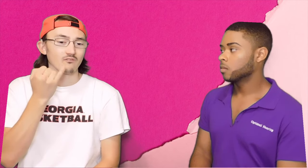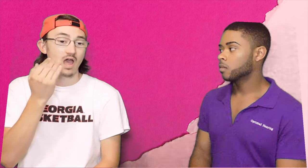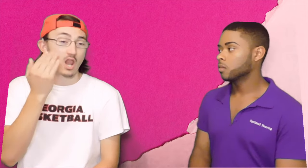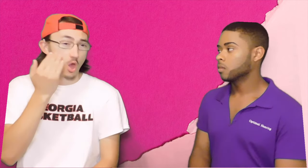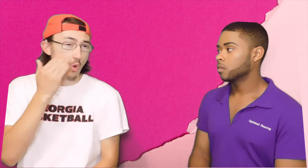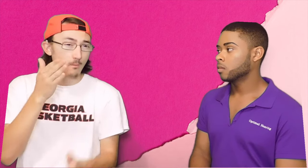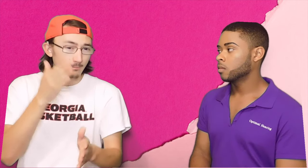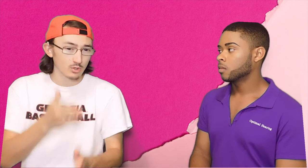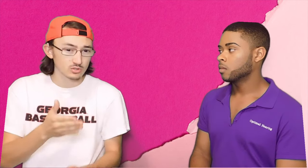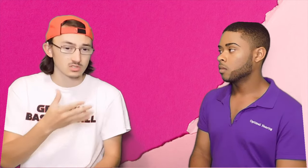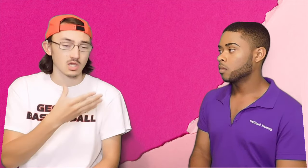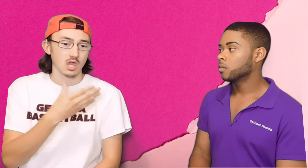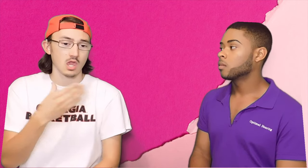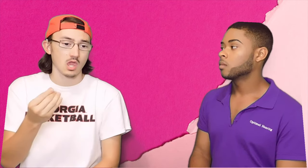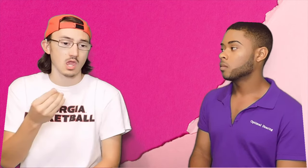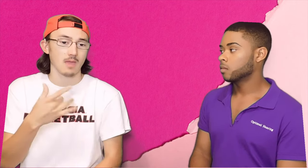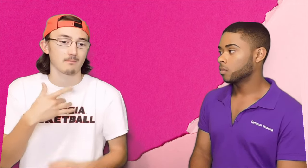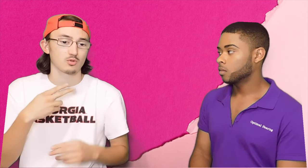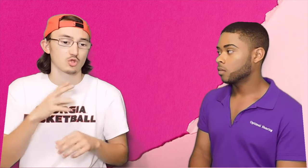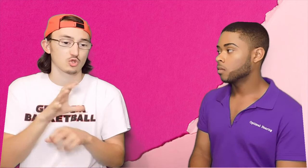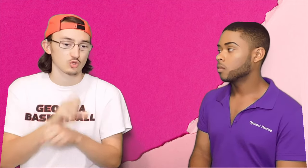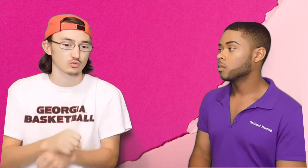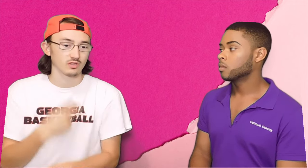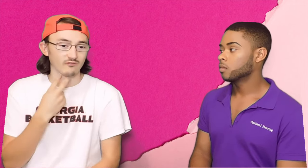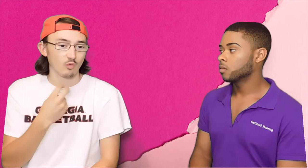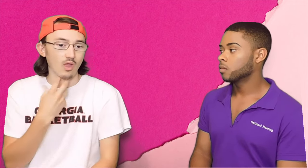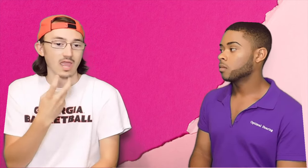if I know the person and I'm used to their voice and